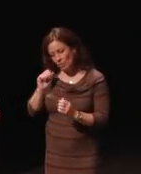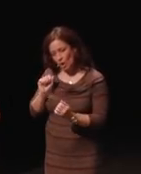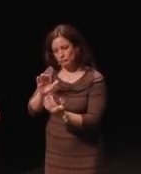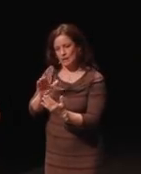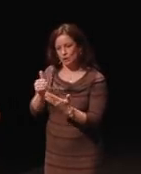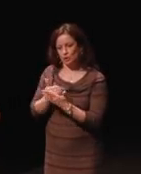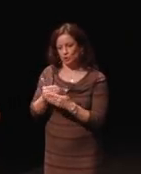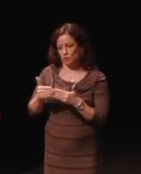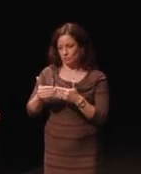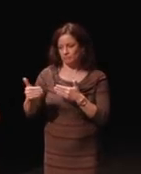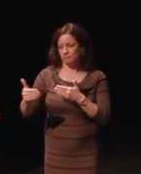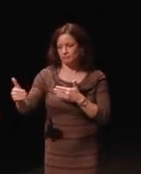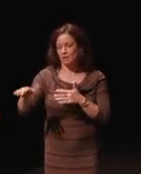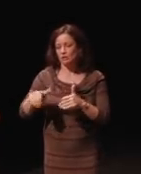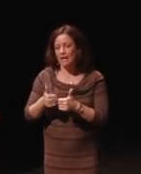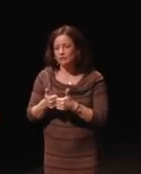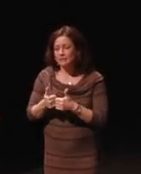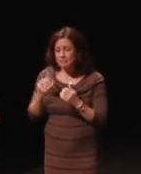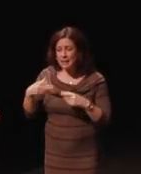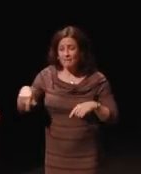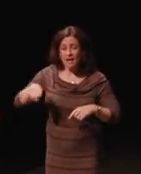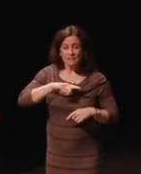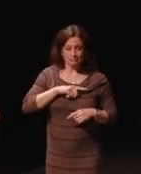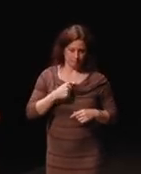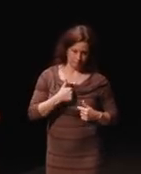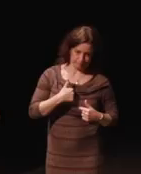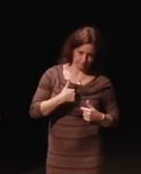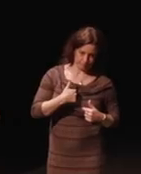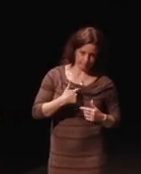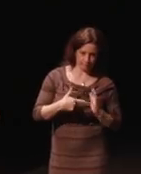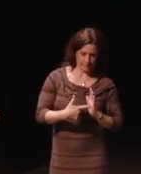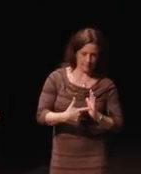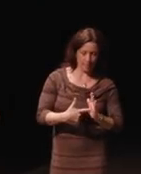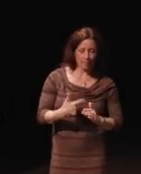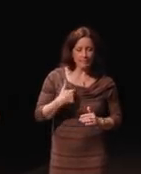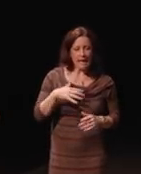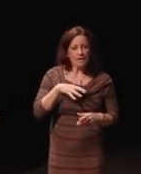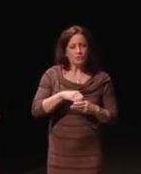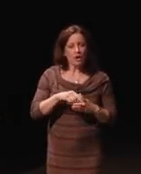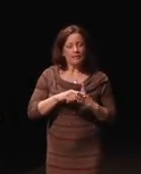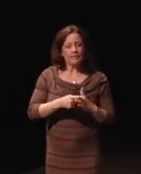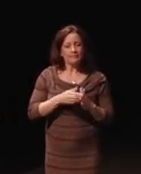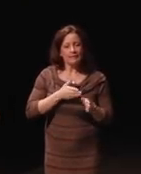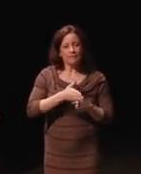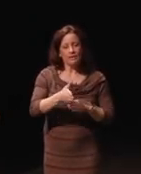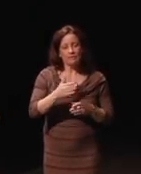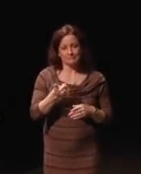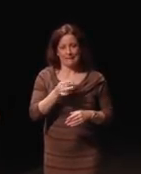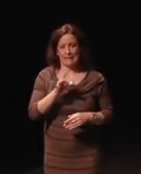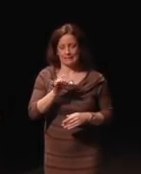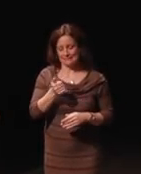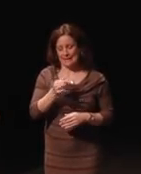Many of us, as I said I got started in this field in the 1980s. We thought we were going to be done at